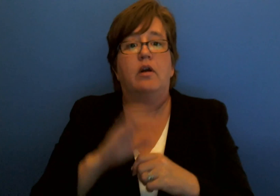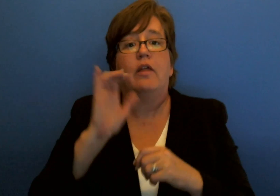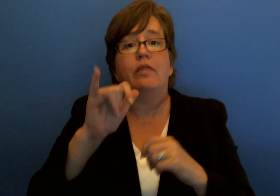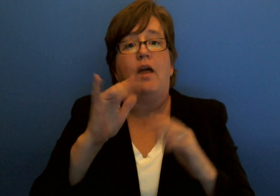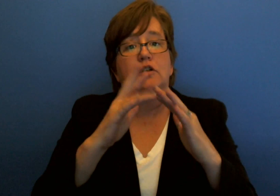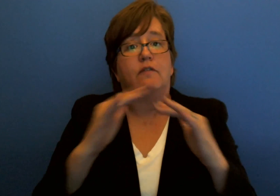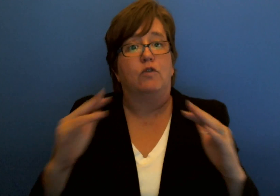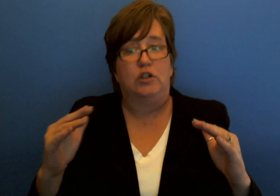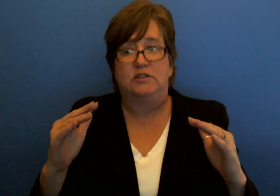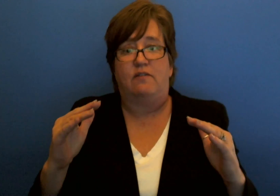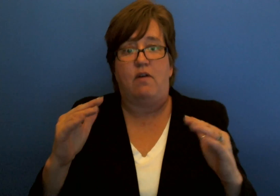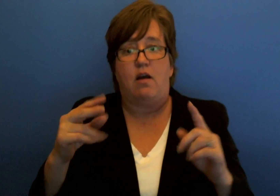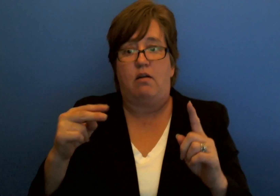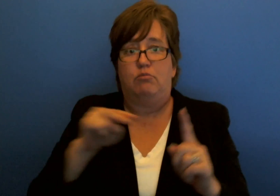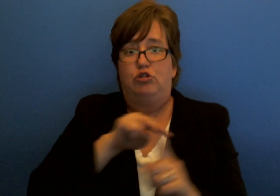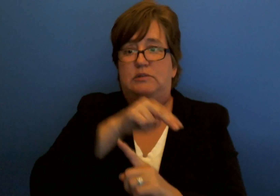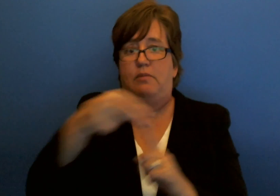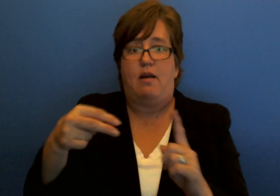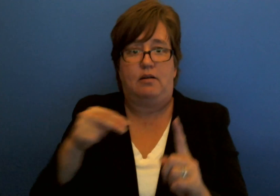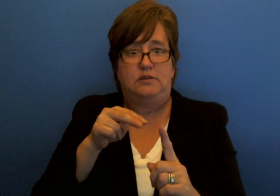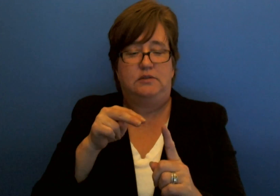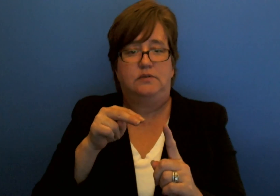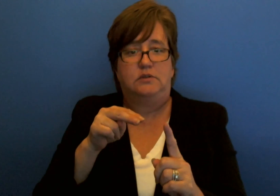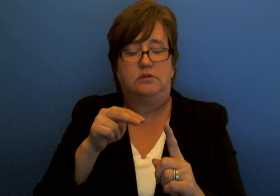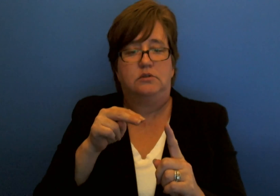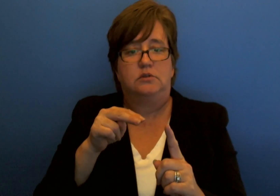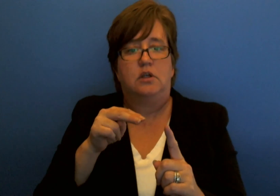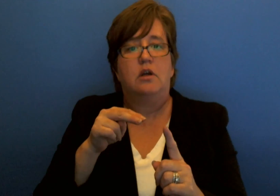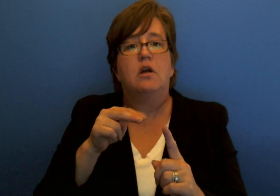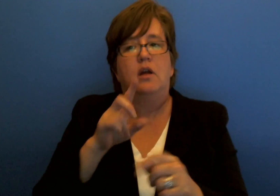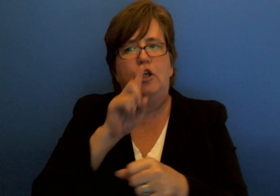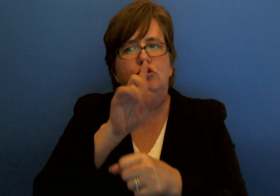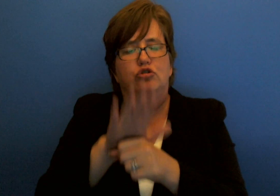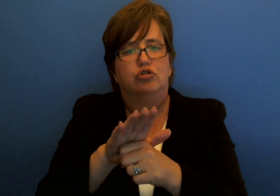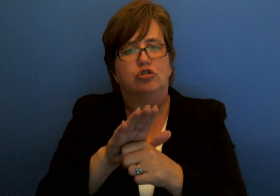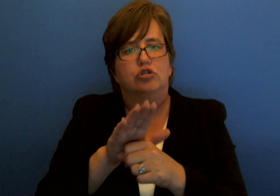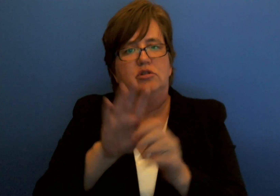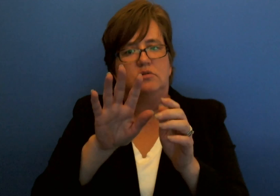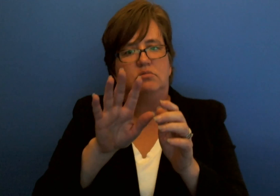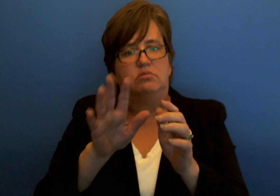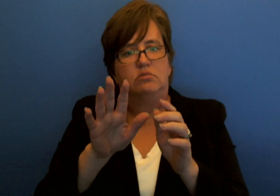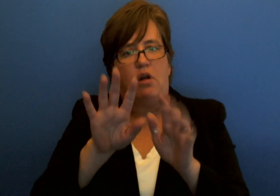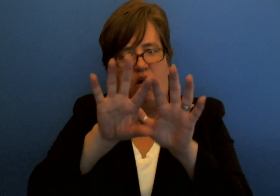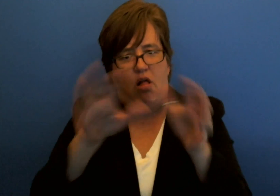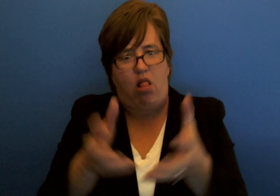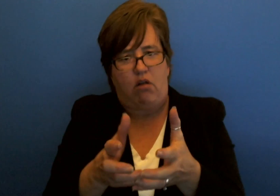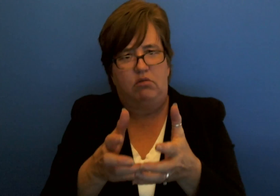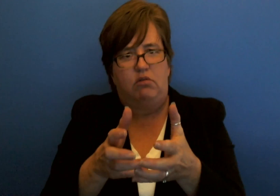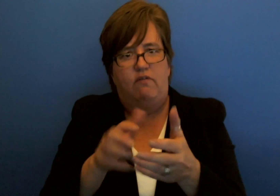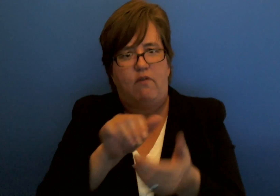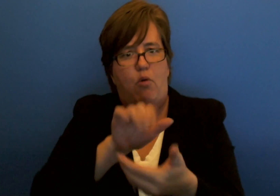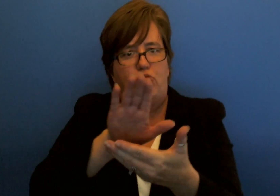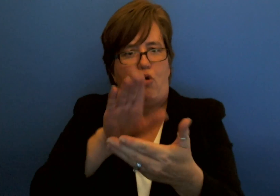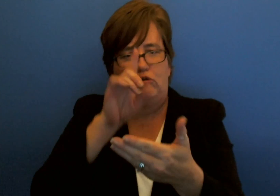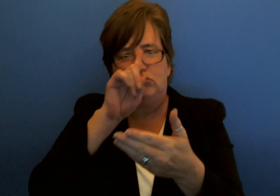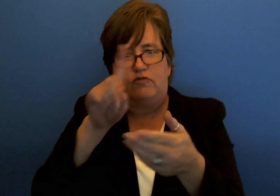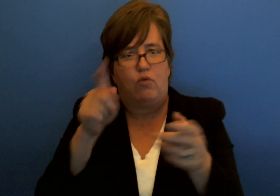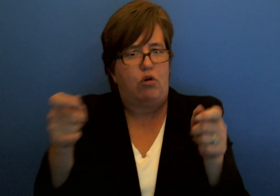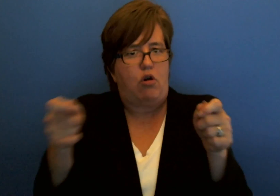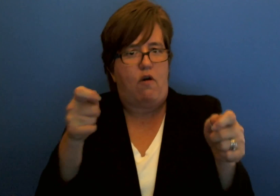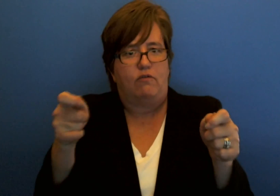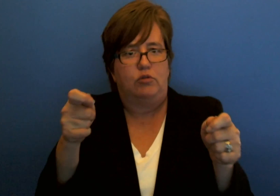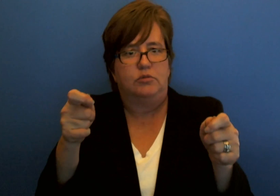A diversified perspective ensures a collective leadership approach for governance